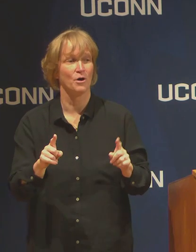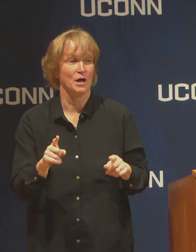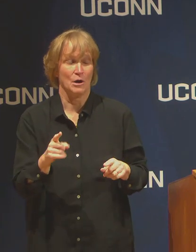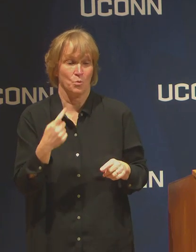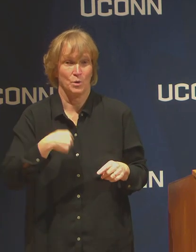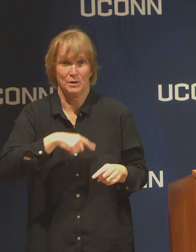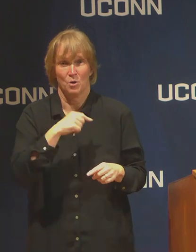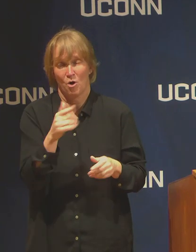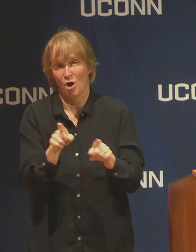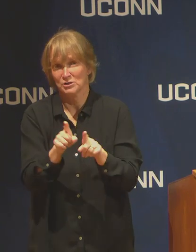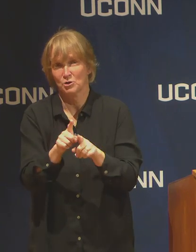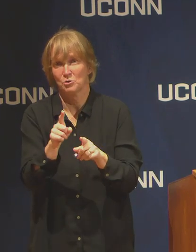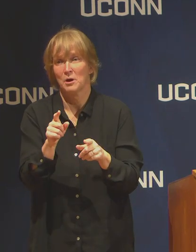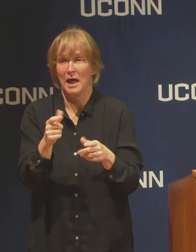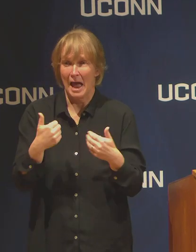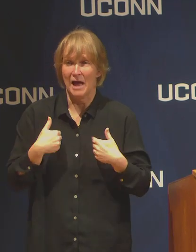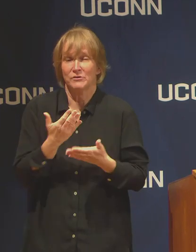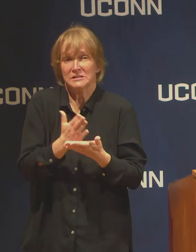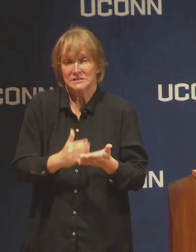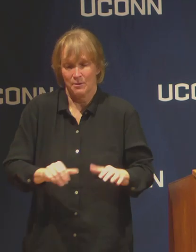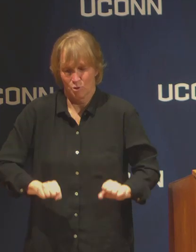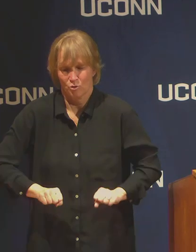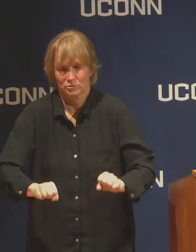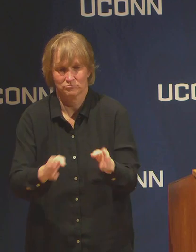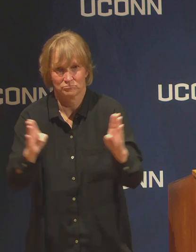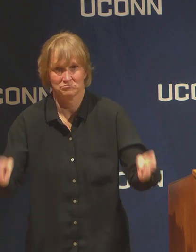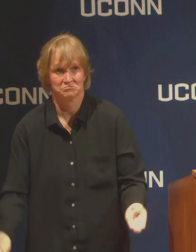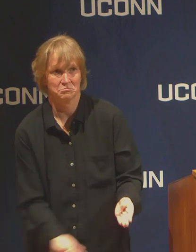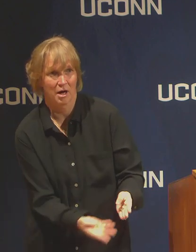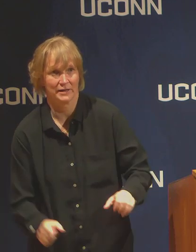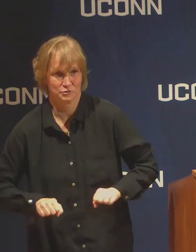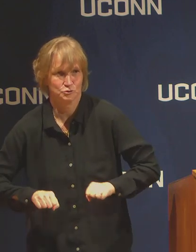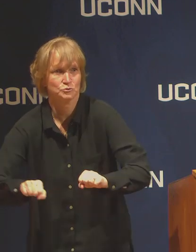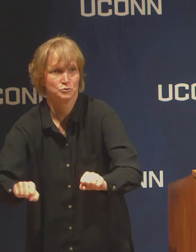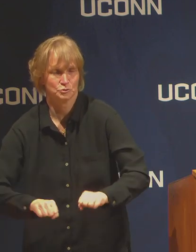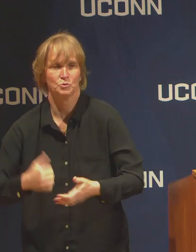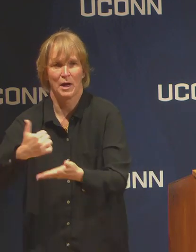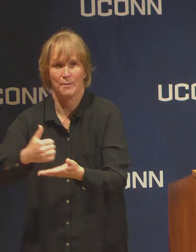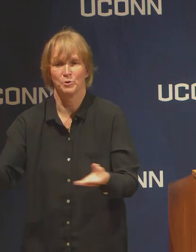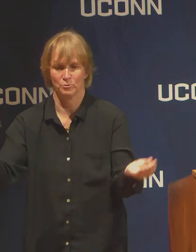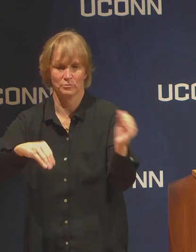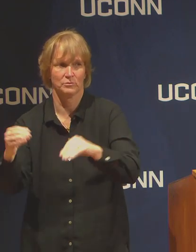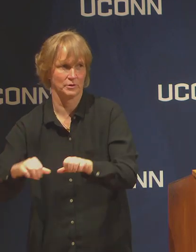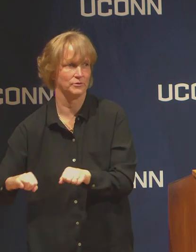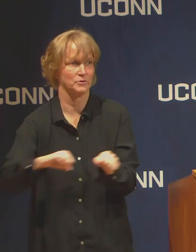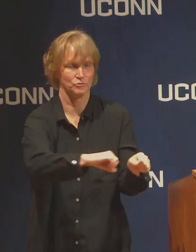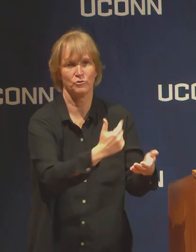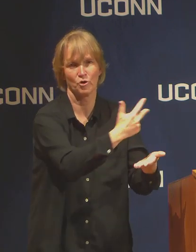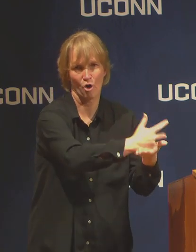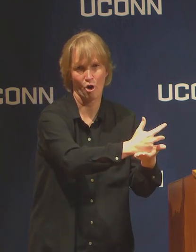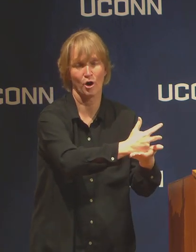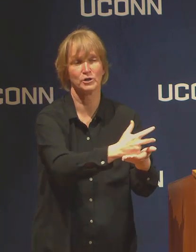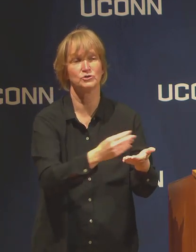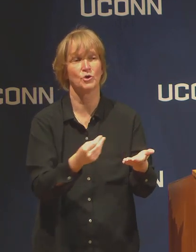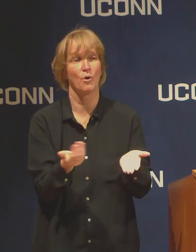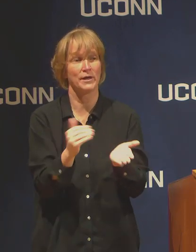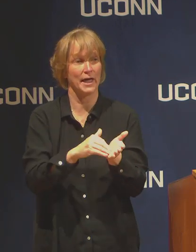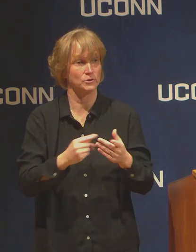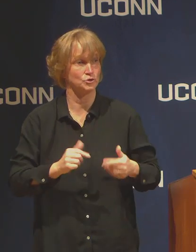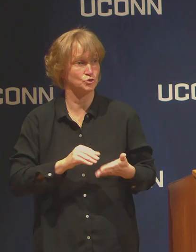Students currently living on campus can move out starting tomorrow through Tuesday, then Residential Life will have